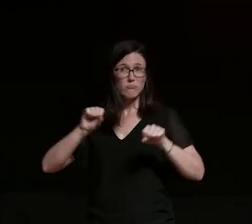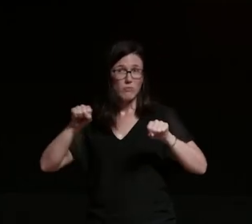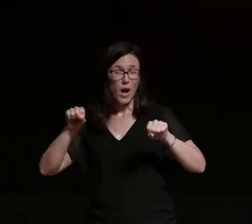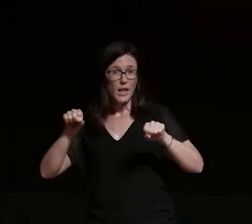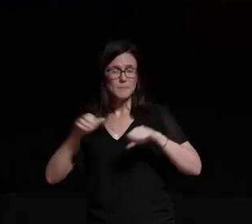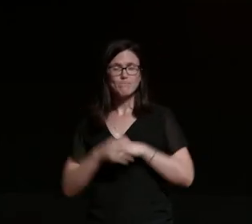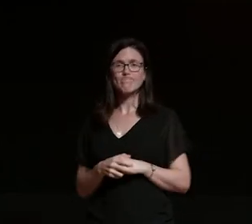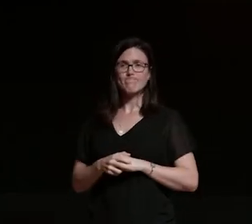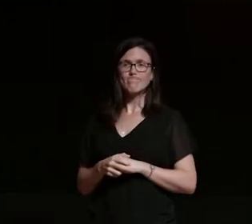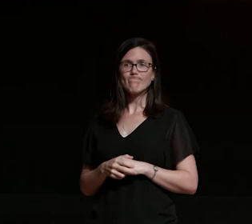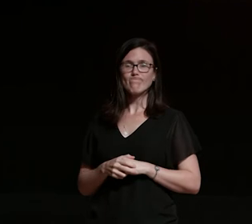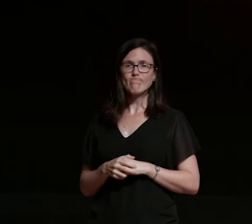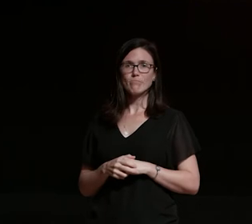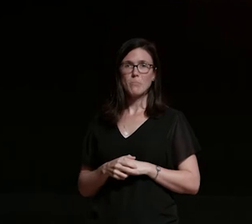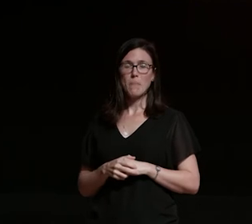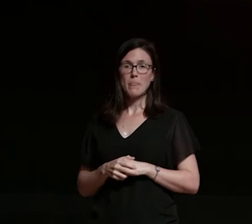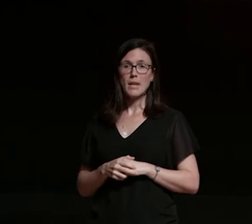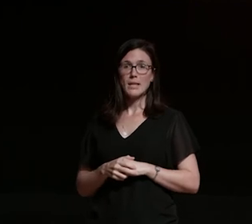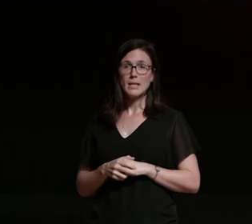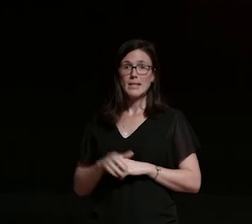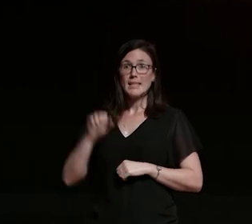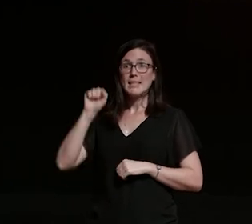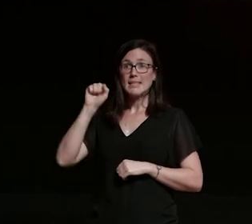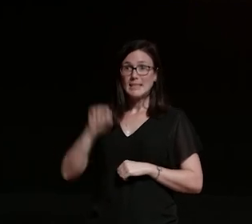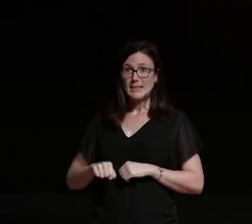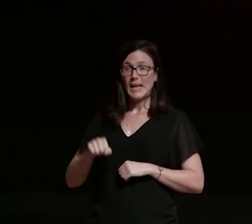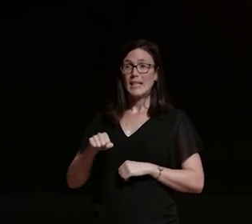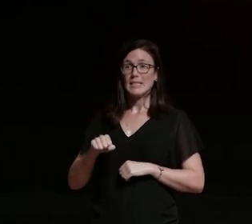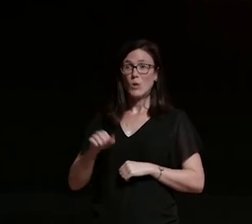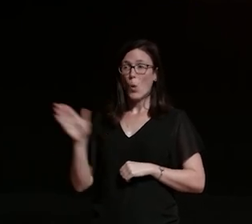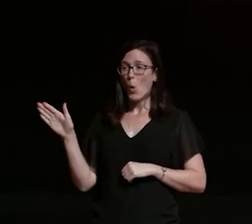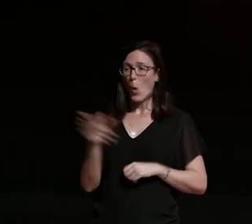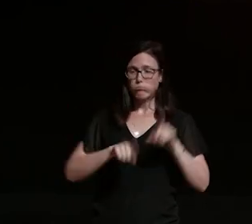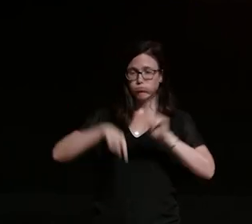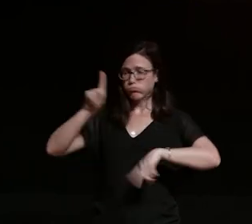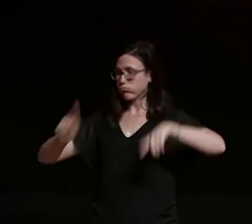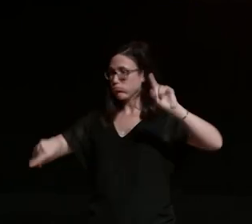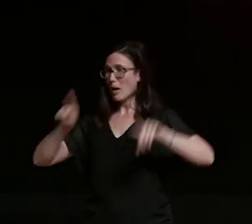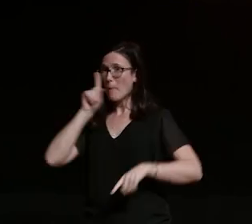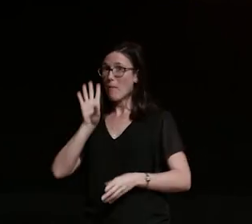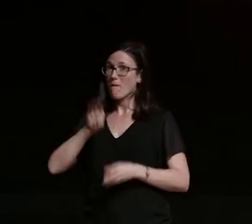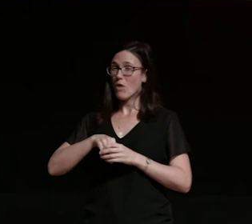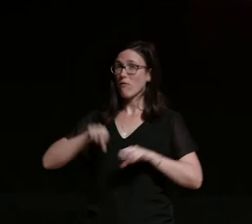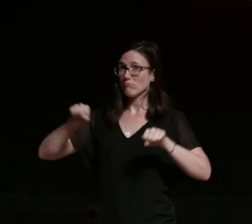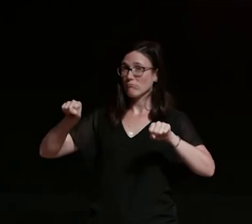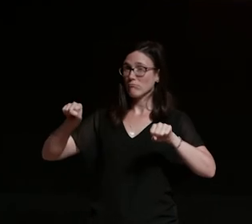writing on the open road is gender age and race neutral i have found that most people assume